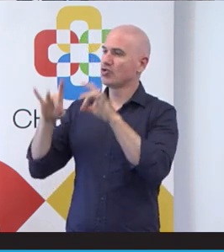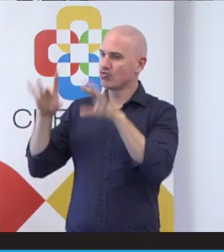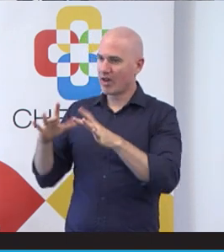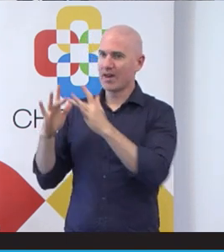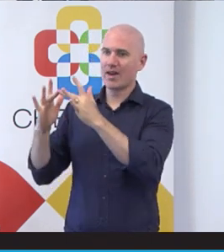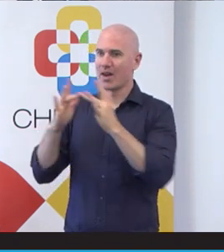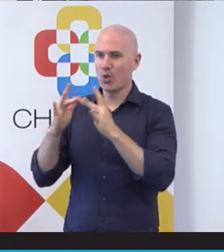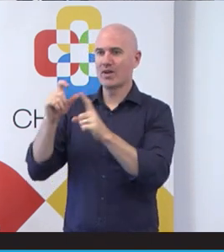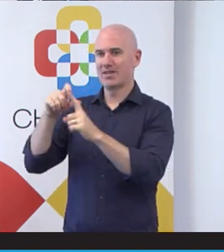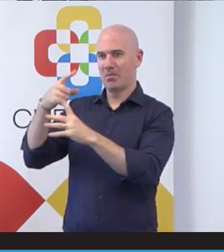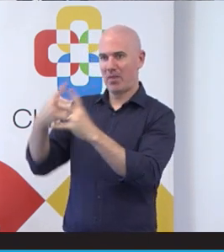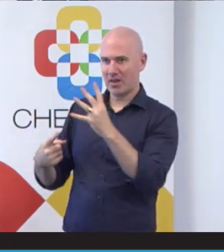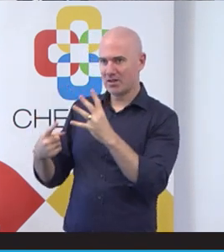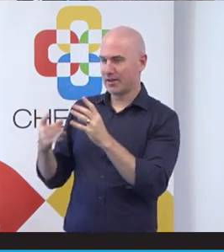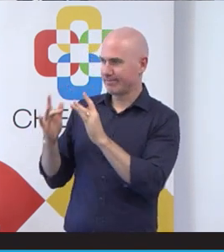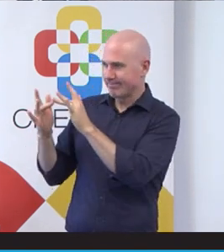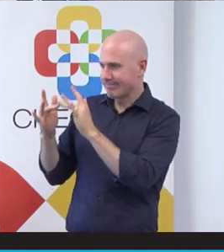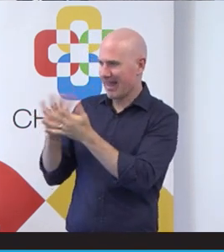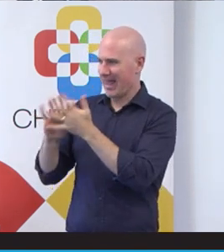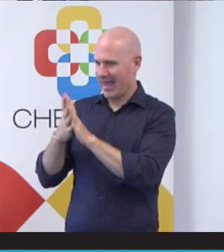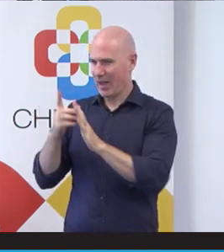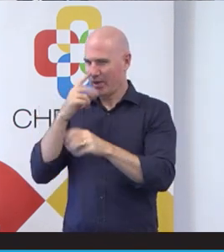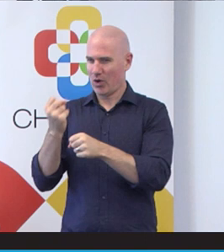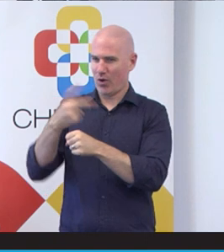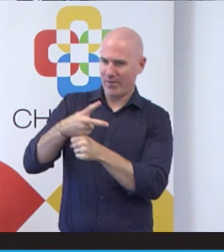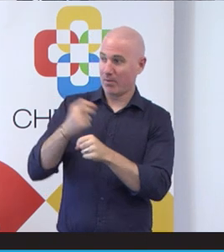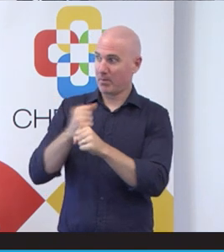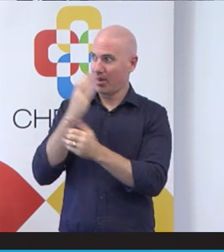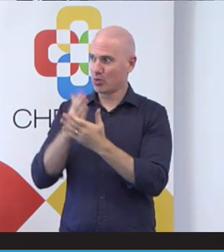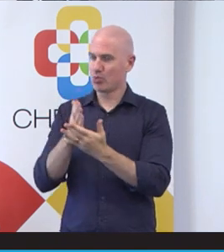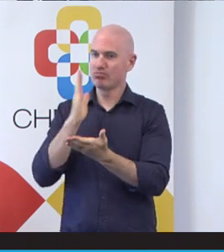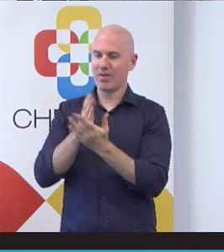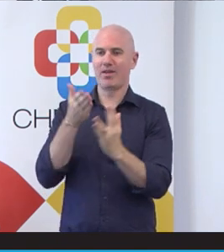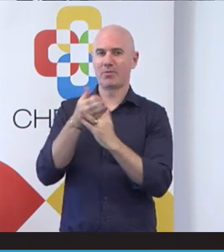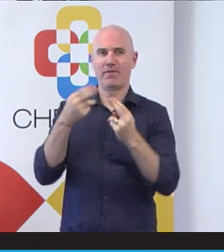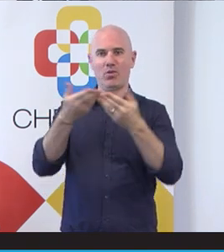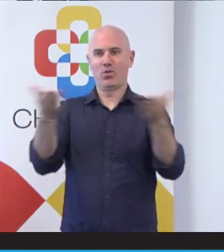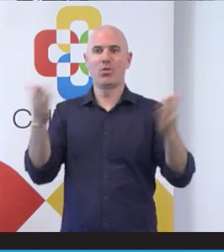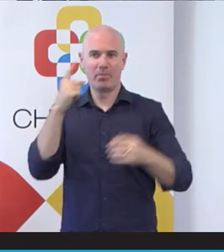overcome for that group of people as well. The other thing that we learned from it is that we